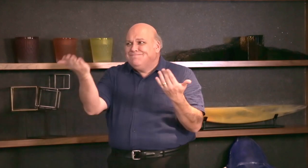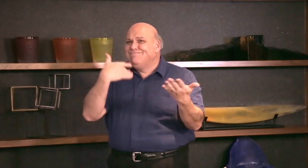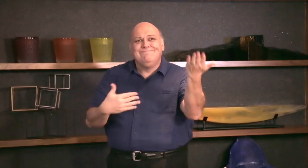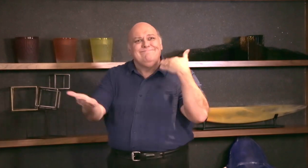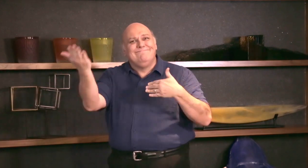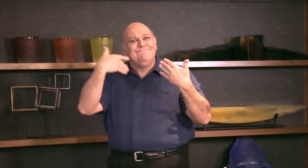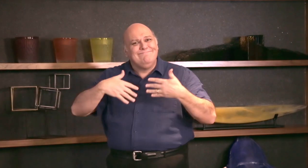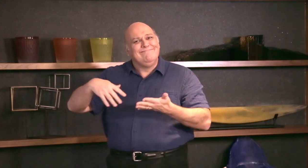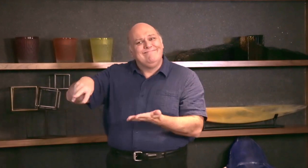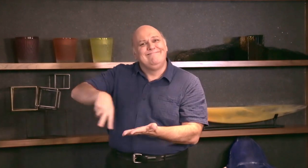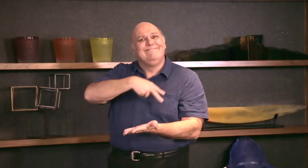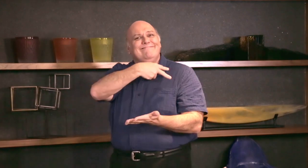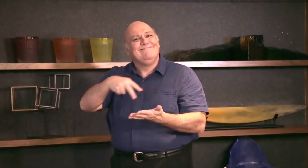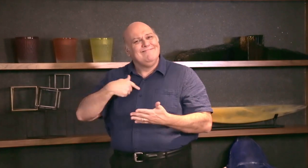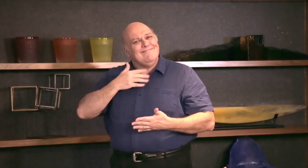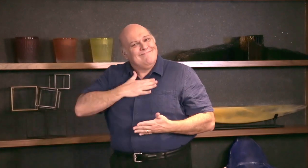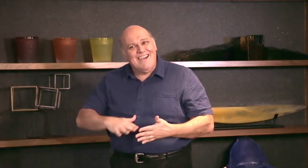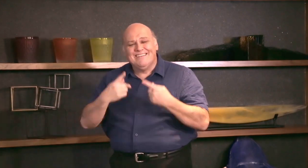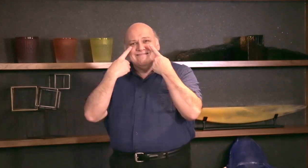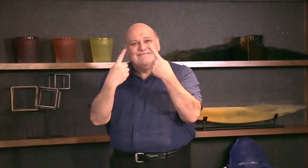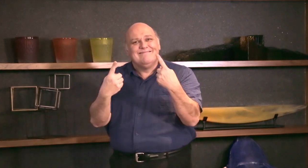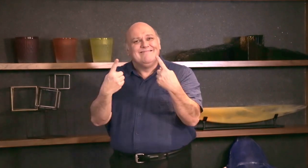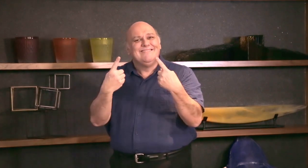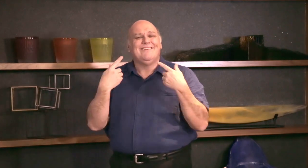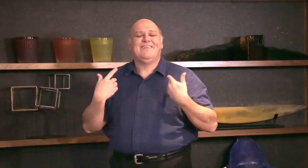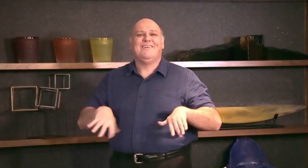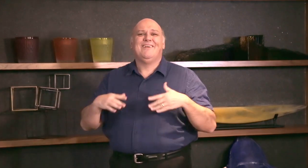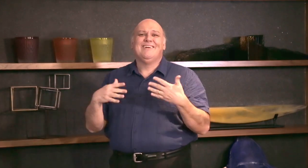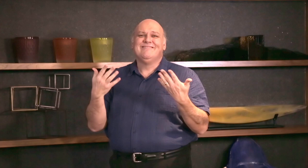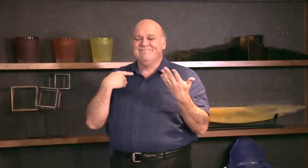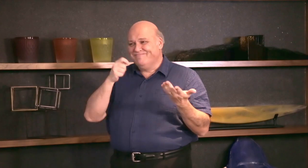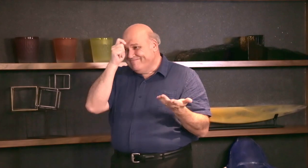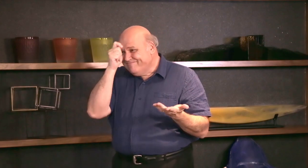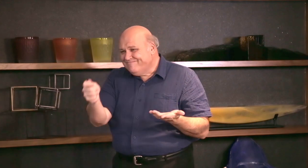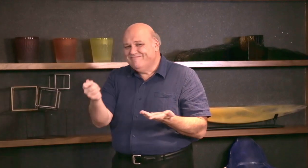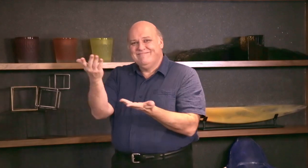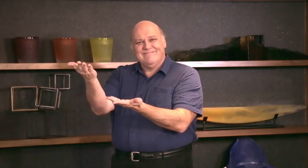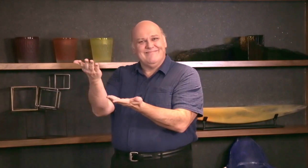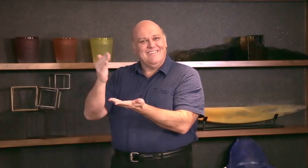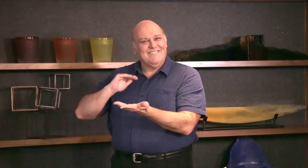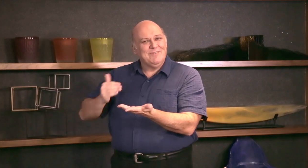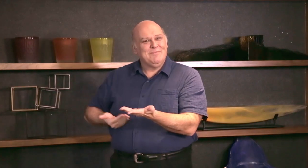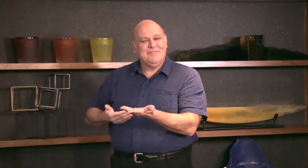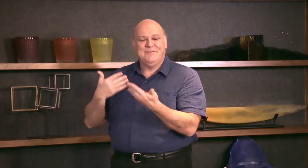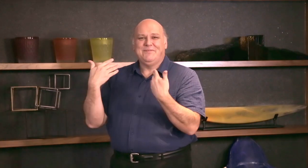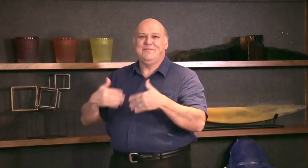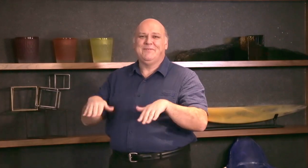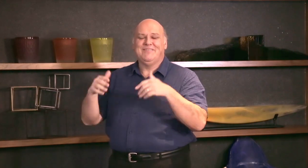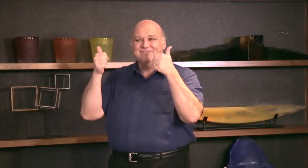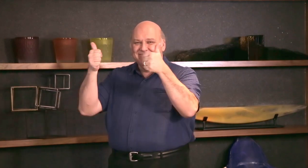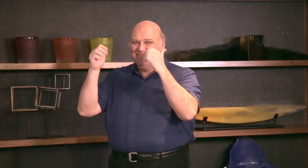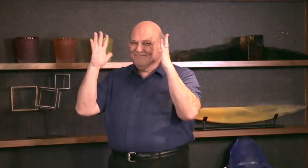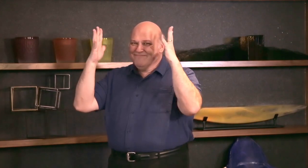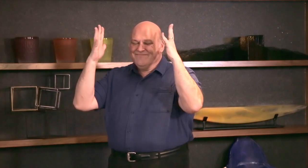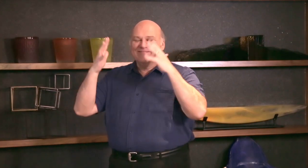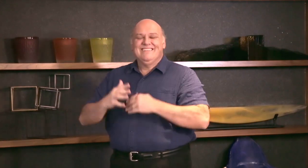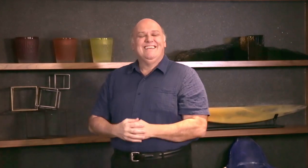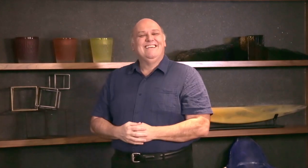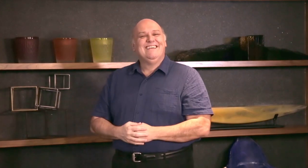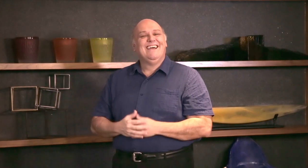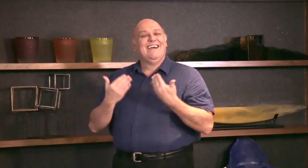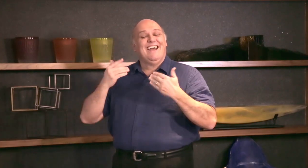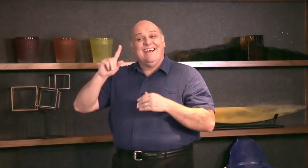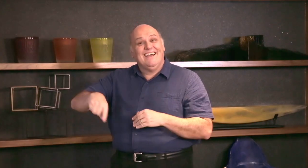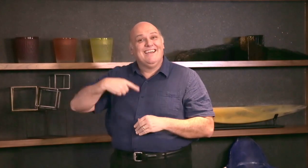of them getting into dancing! How delightful would it be? Kudos to this lovely lady! Bravo!